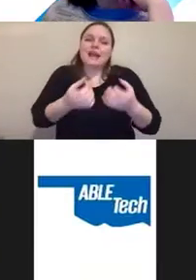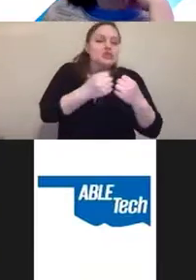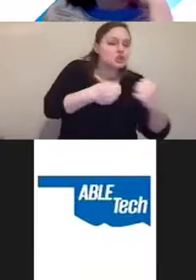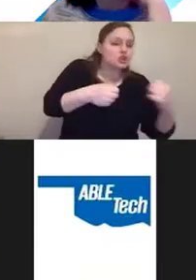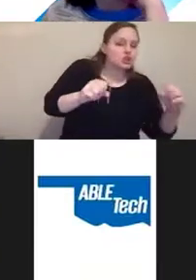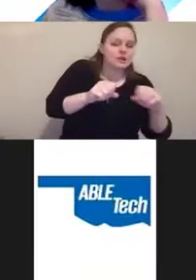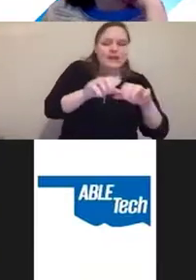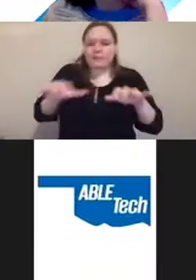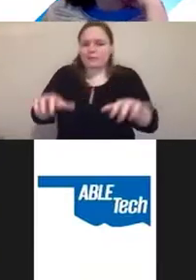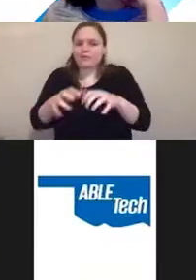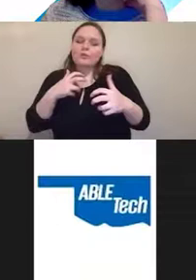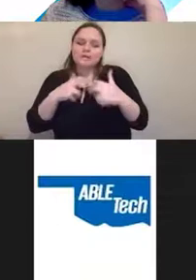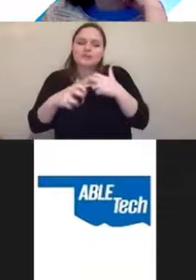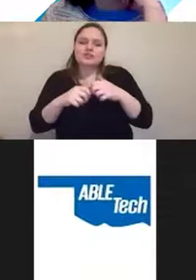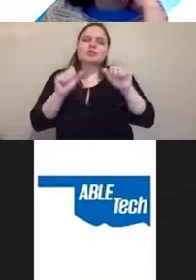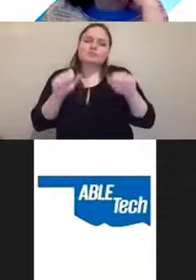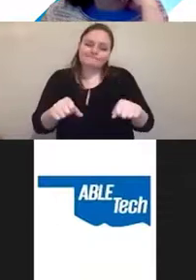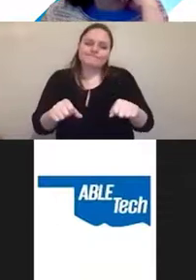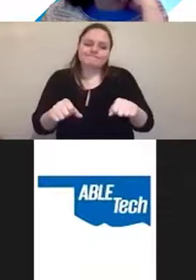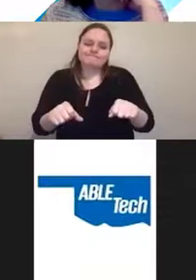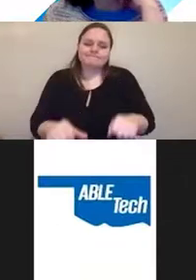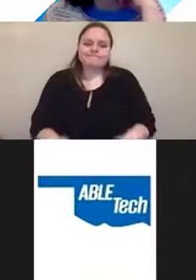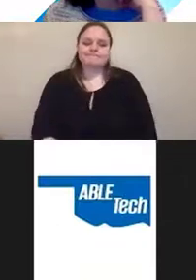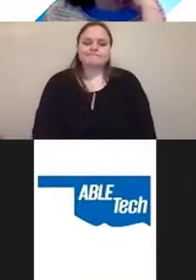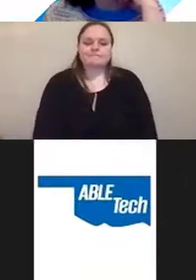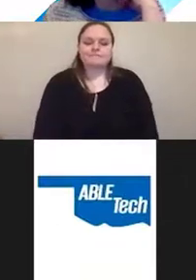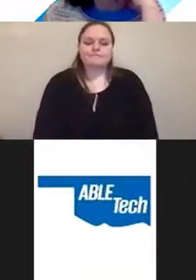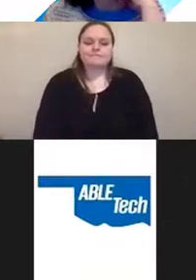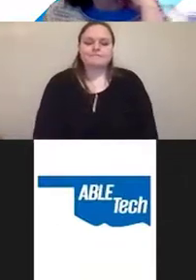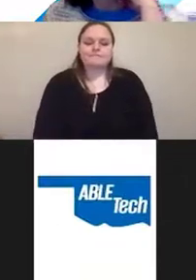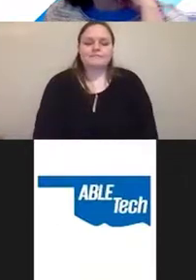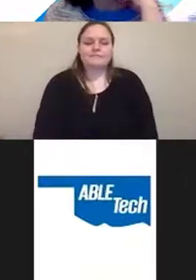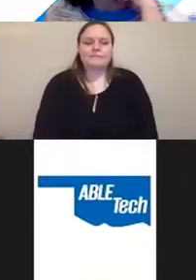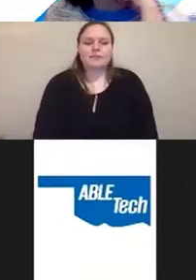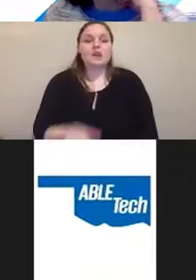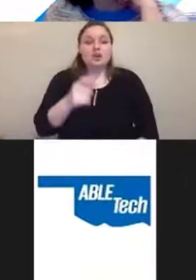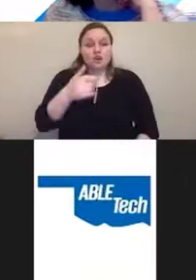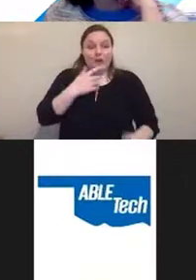So remember, you've got the destination communicating with the overlay.